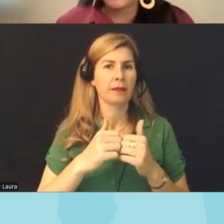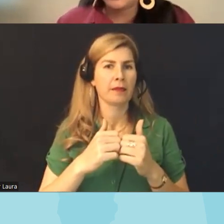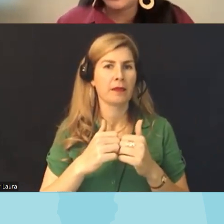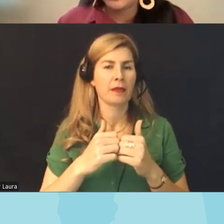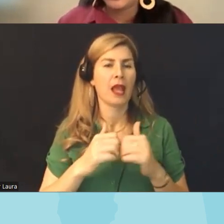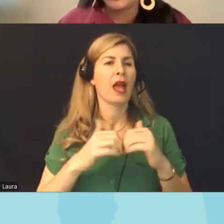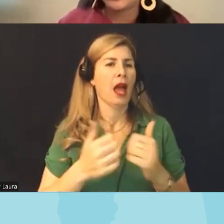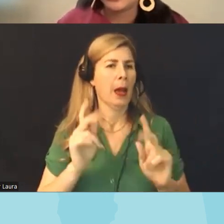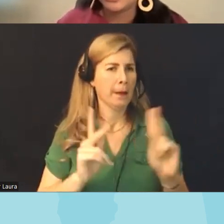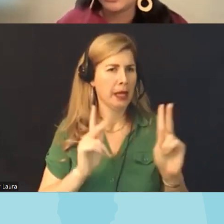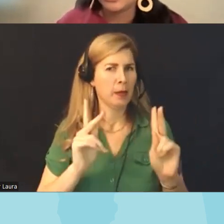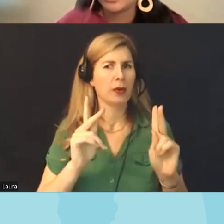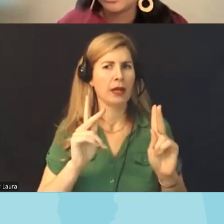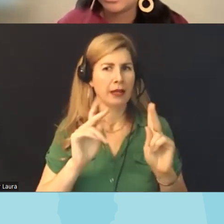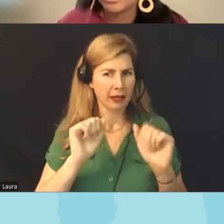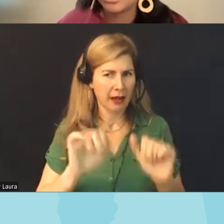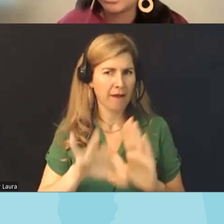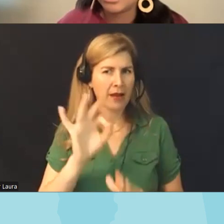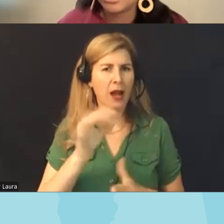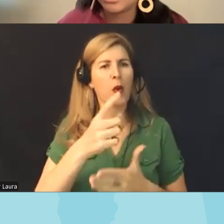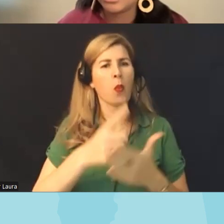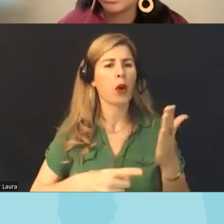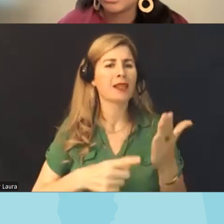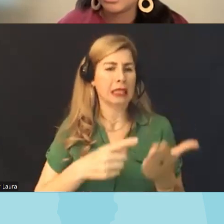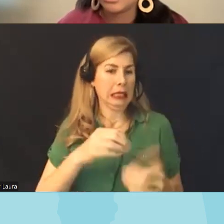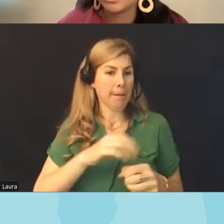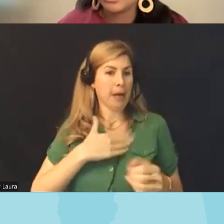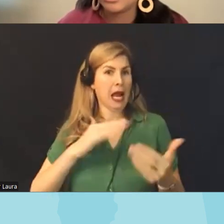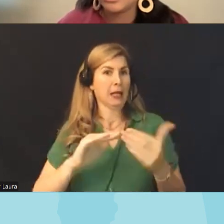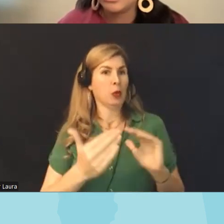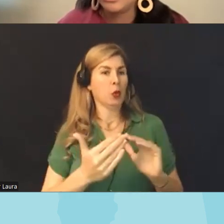folks find out um what the book Banning efforts are in their communities um you know what books